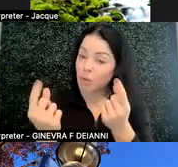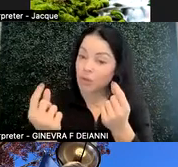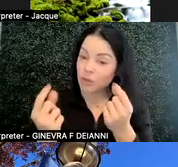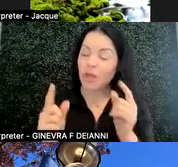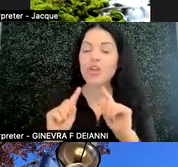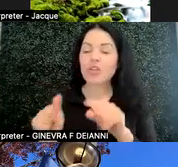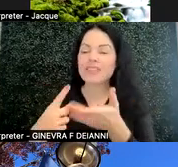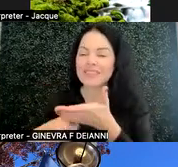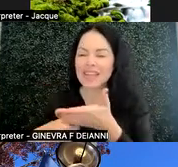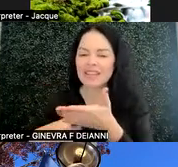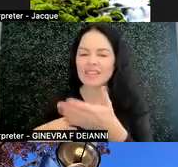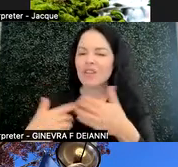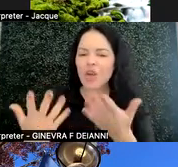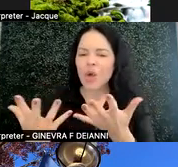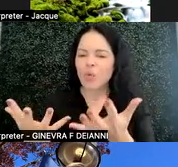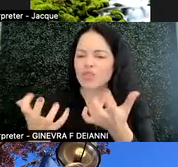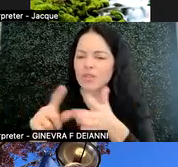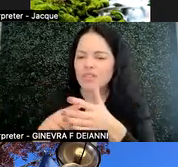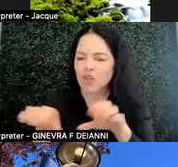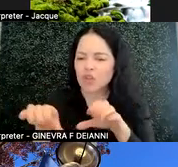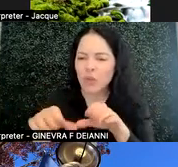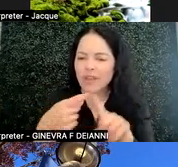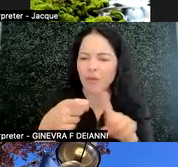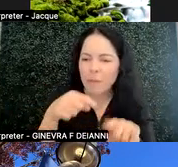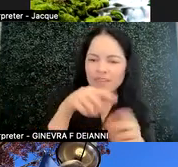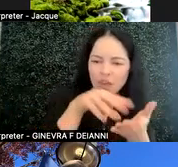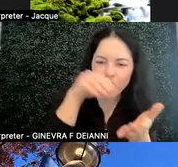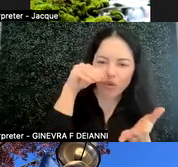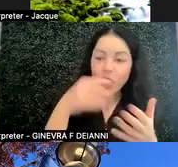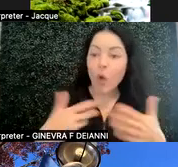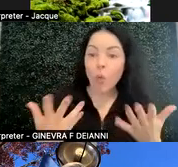like to start doing based on what you've learned today? What would you like to stop doing that maybe is getting